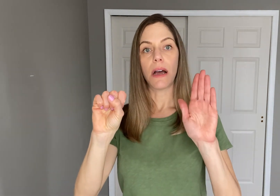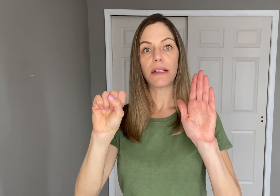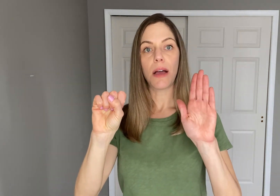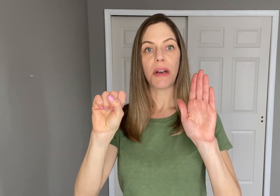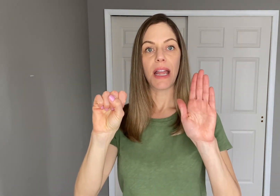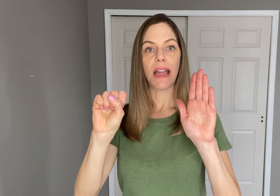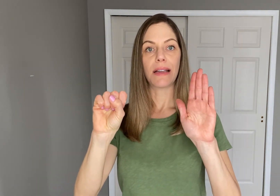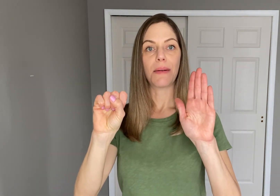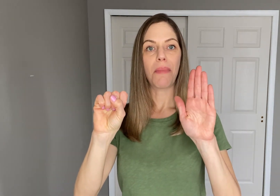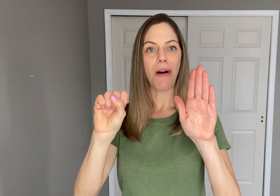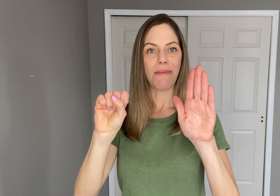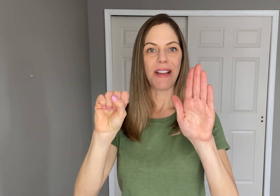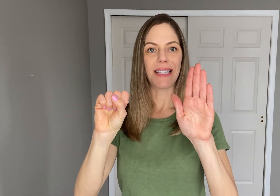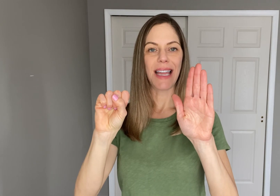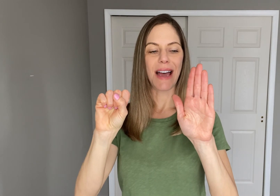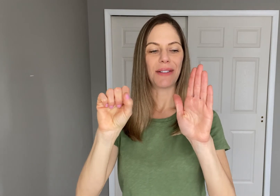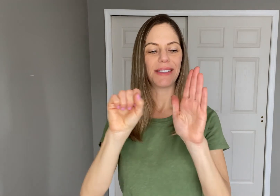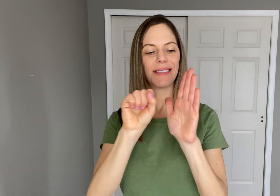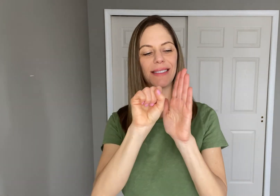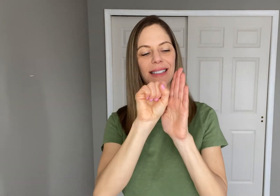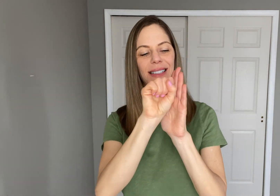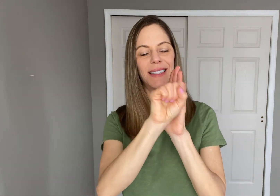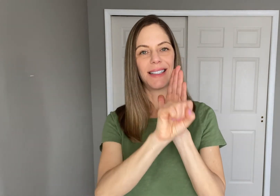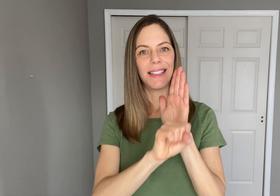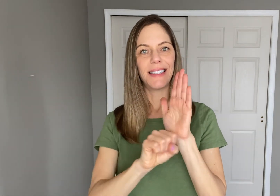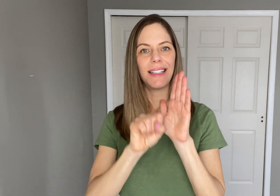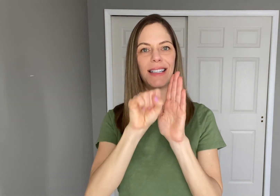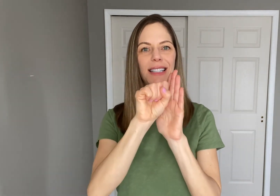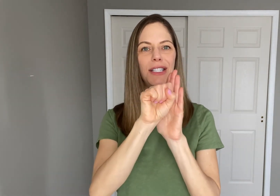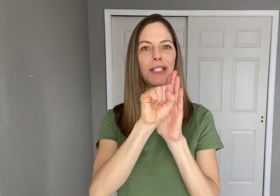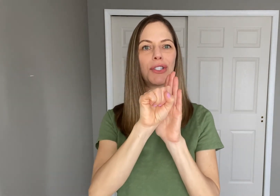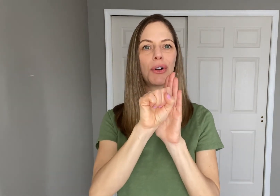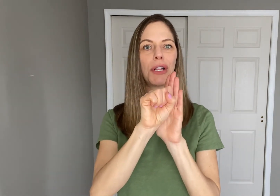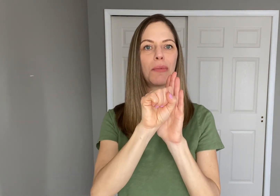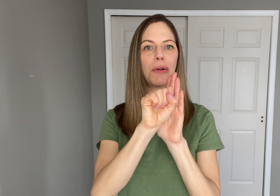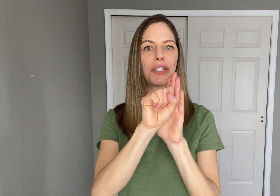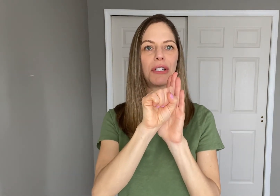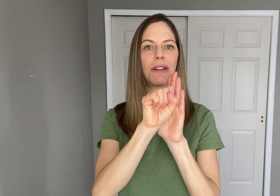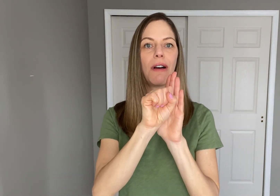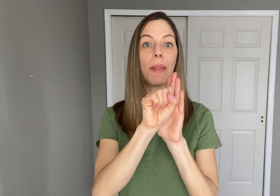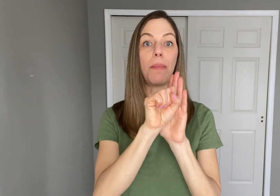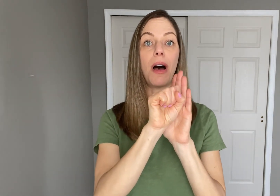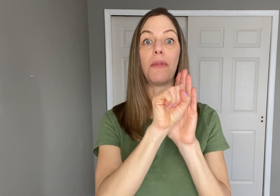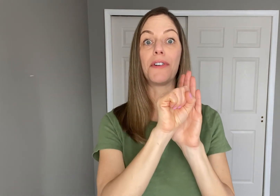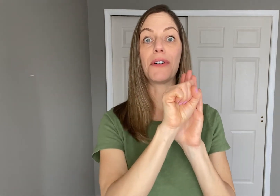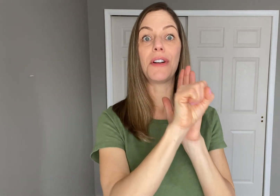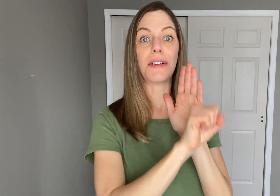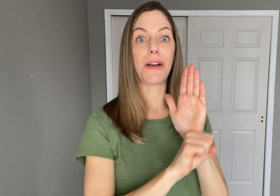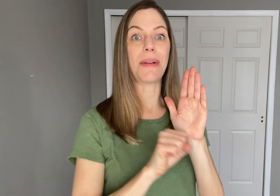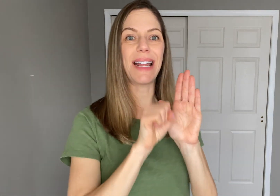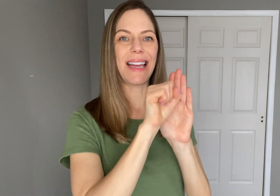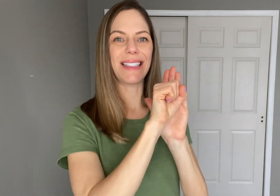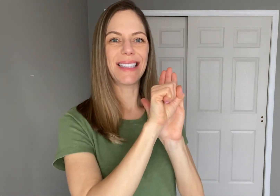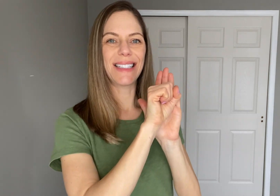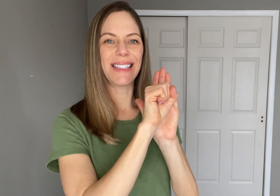non-dominant hand palm facing out. just a circular motion on the palm of your non-dominant hand.